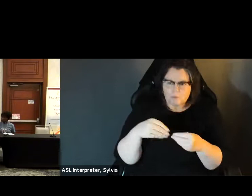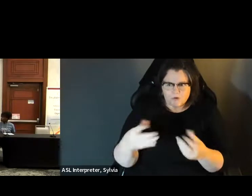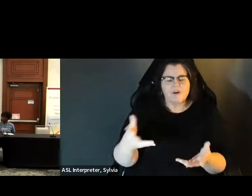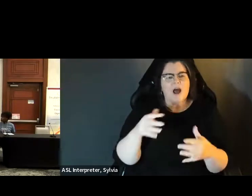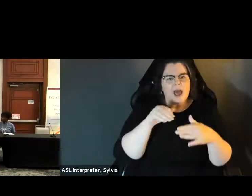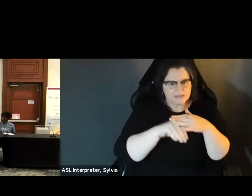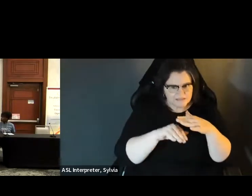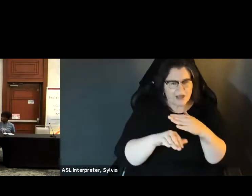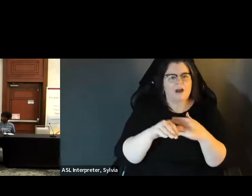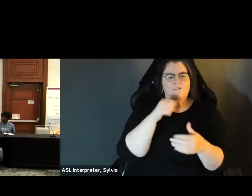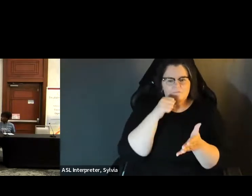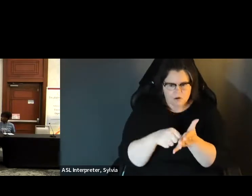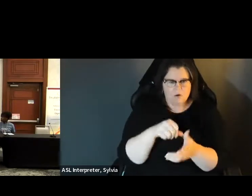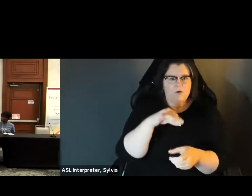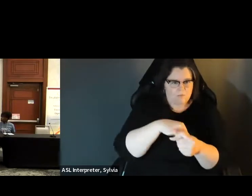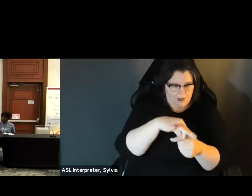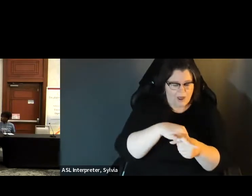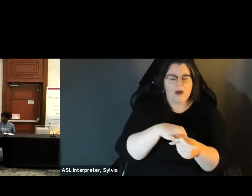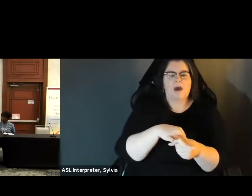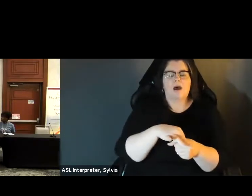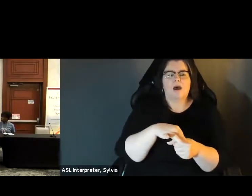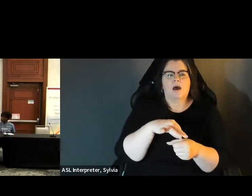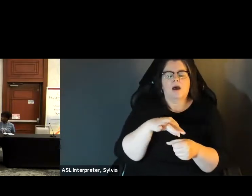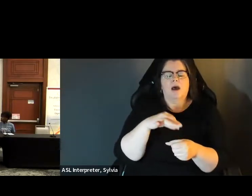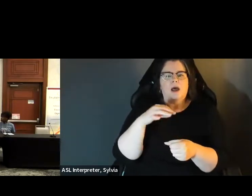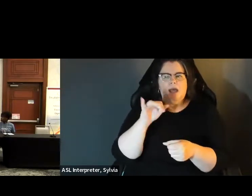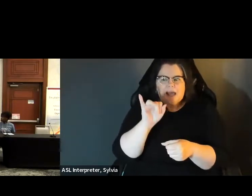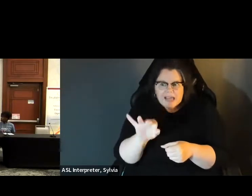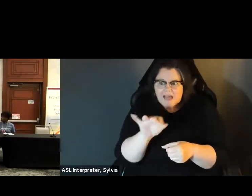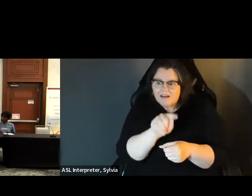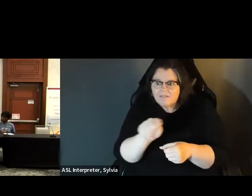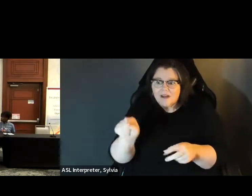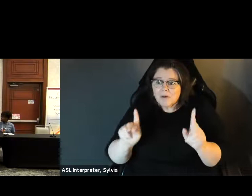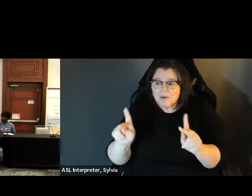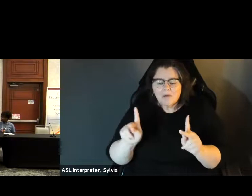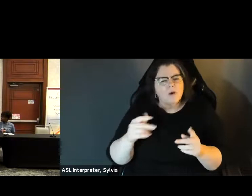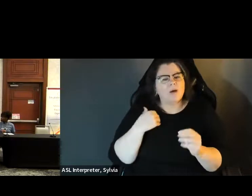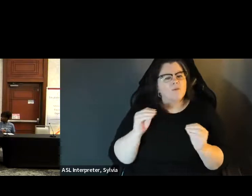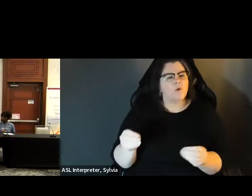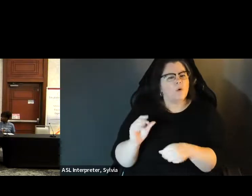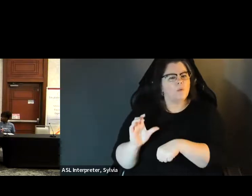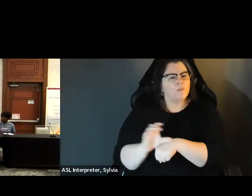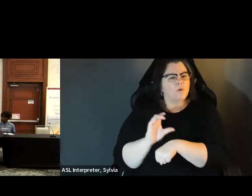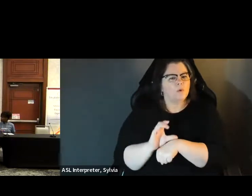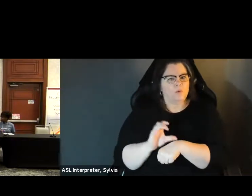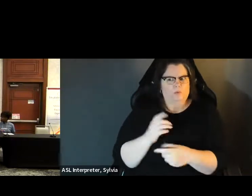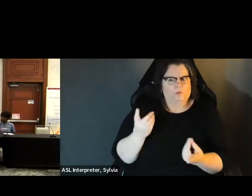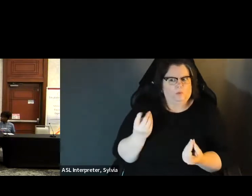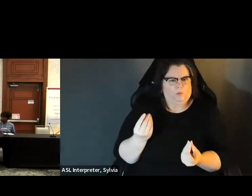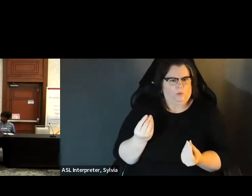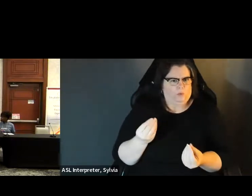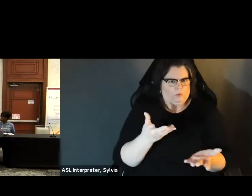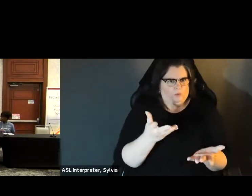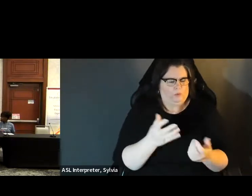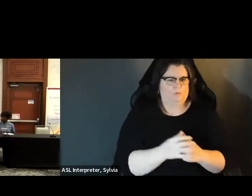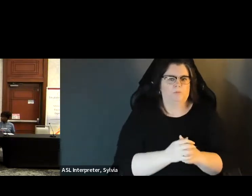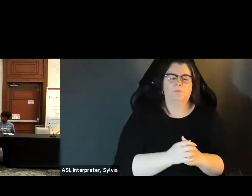Good. The first one is, what are you planning to do to provide accessible vote by mail, slash, remote voting forers who do not use a computer